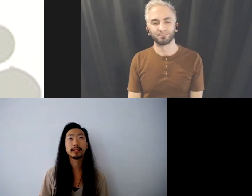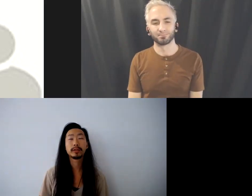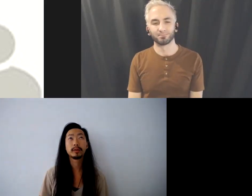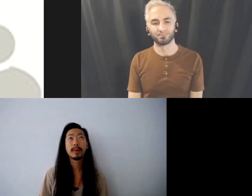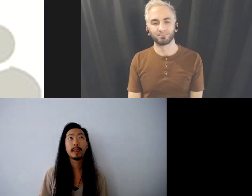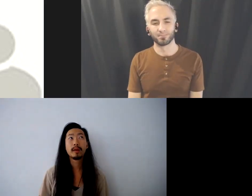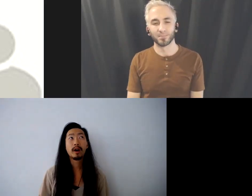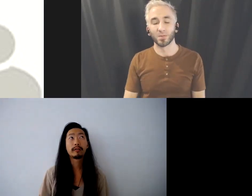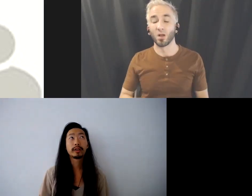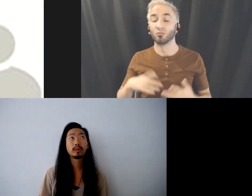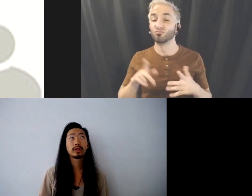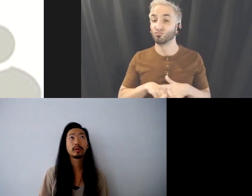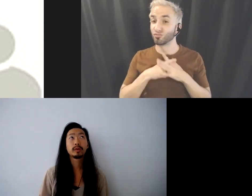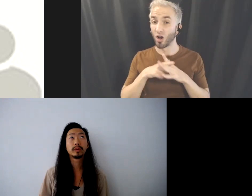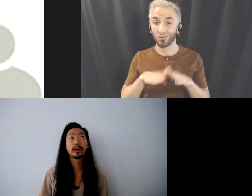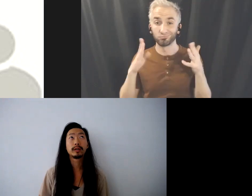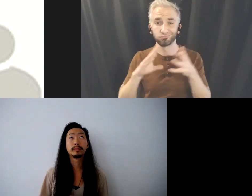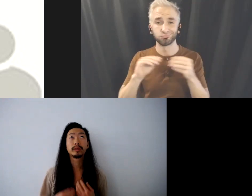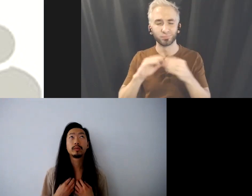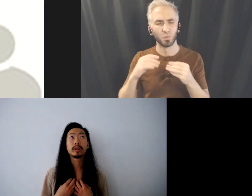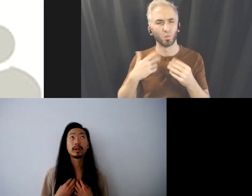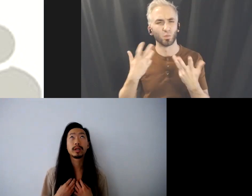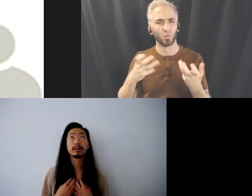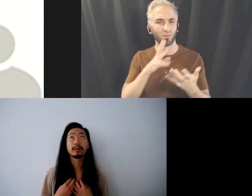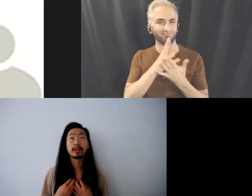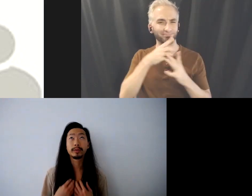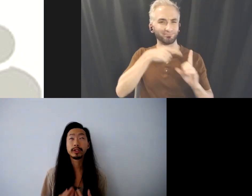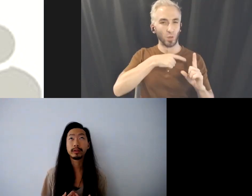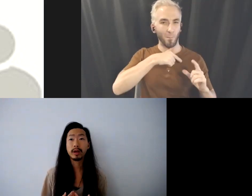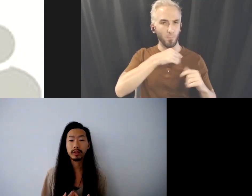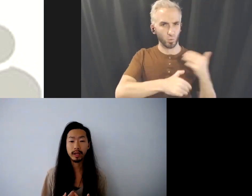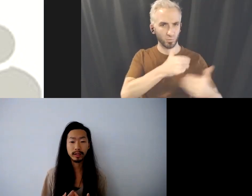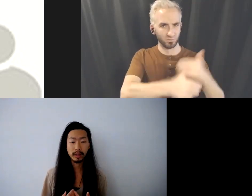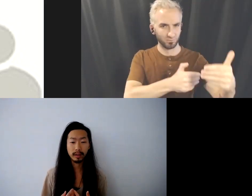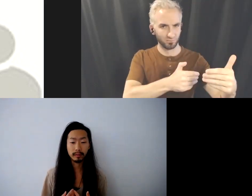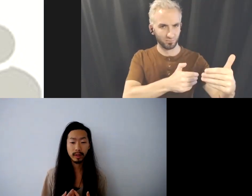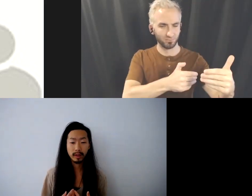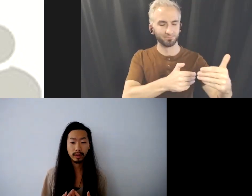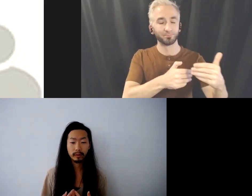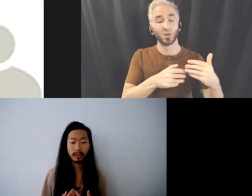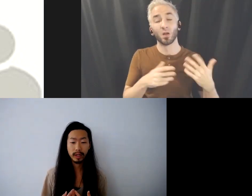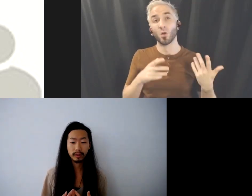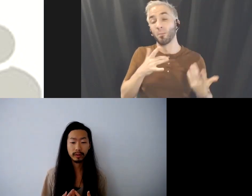So often we do the work, especially nowadays we really like to